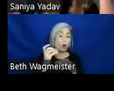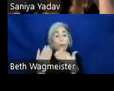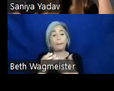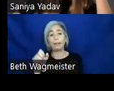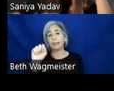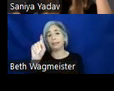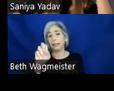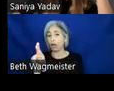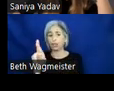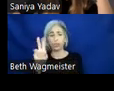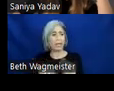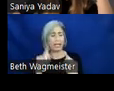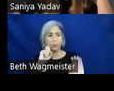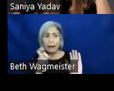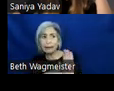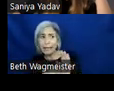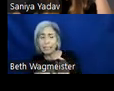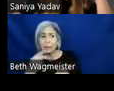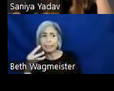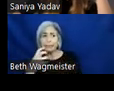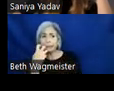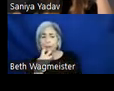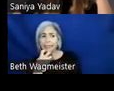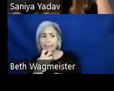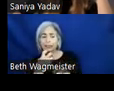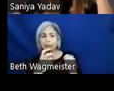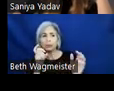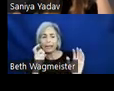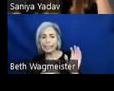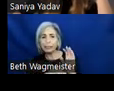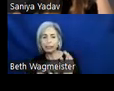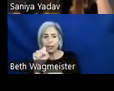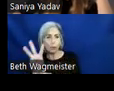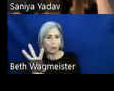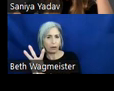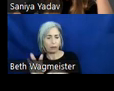is not recognizable by speech recognition software. The image we see on the right is